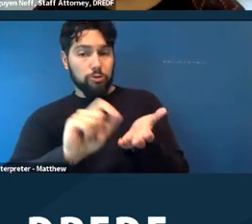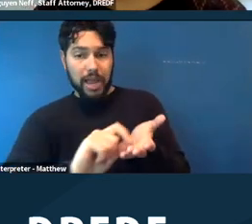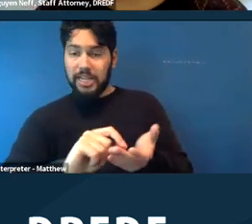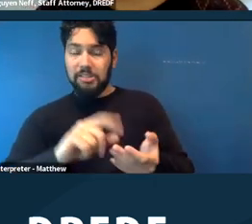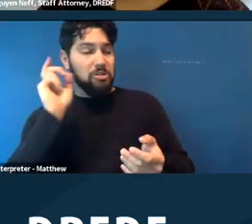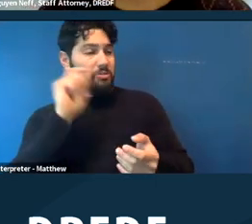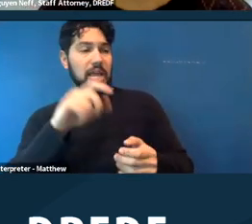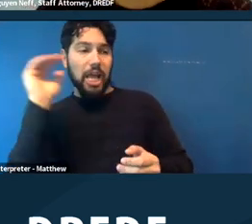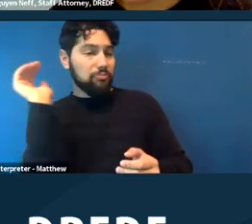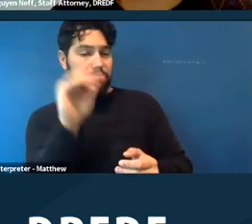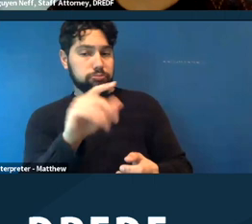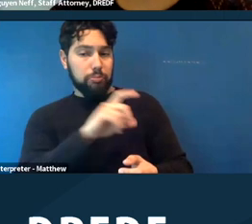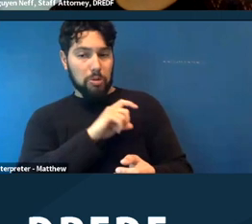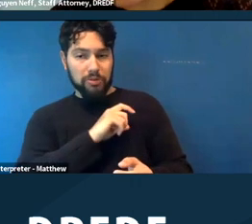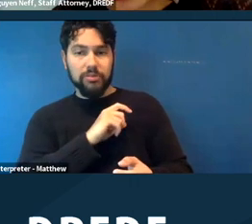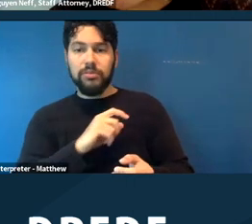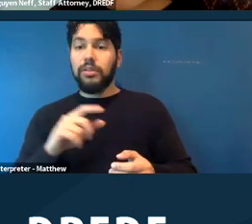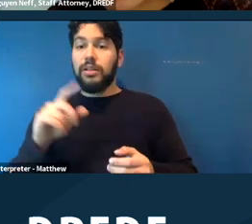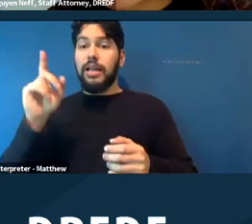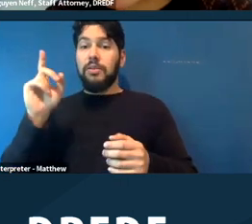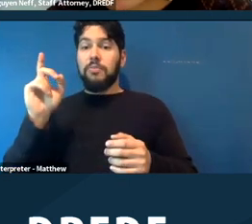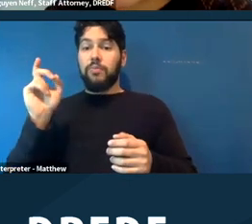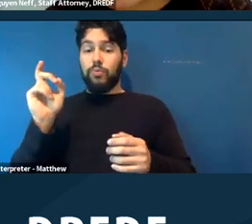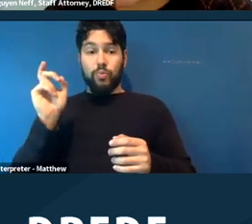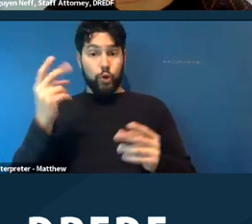a police officer. You don't have to use the term "reasonable accommodation." It's